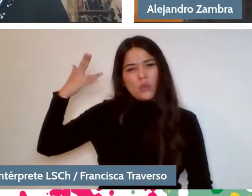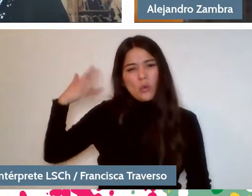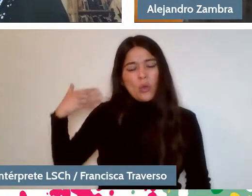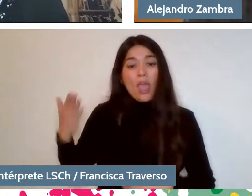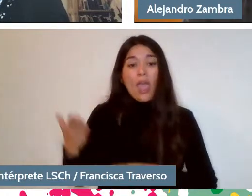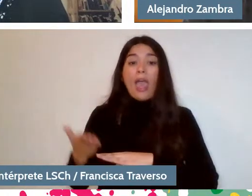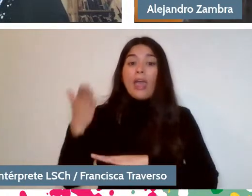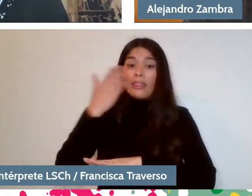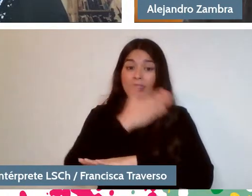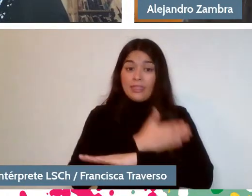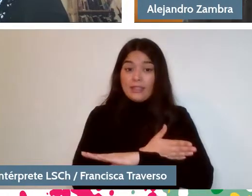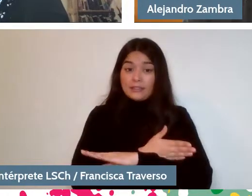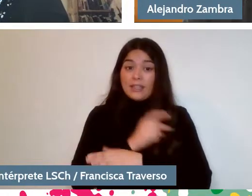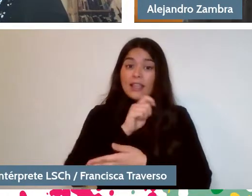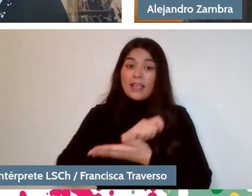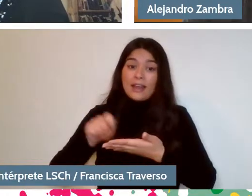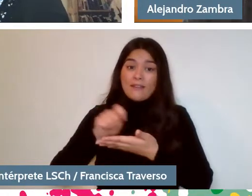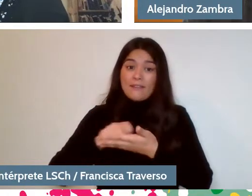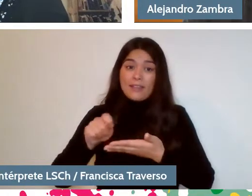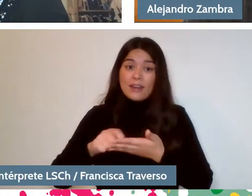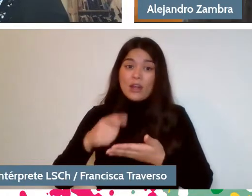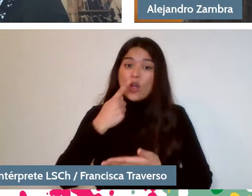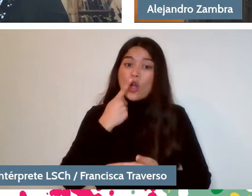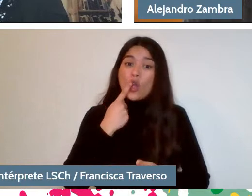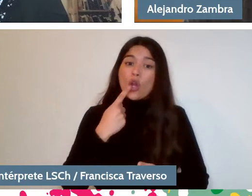but I think the novels are the result of that moment.